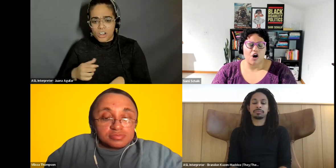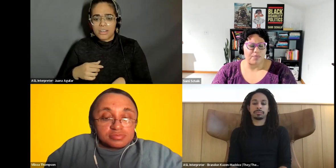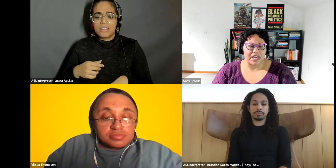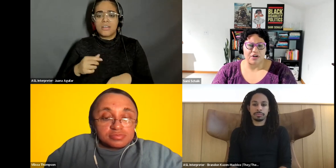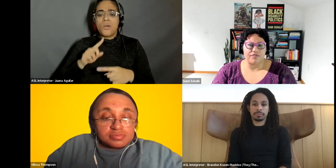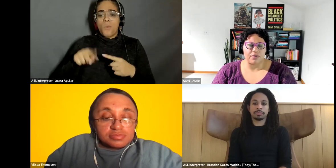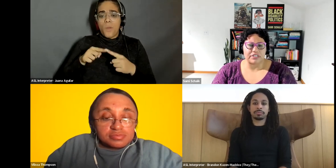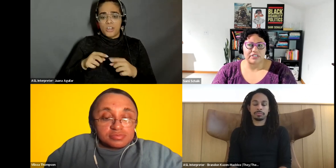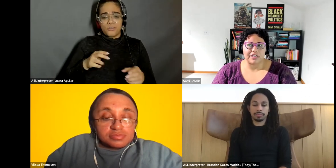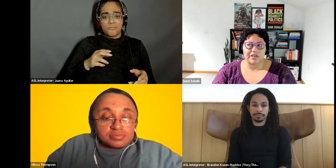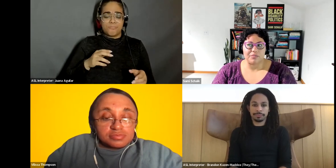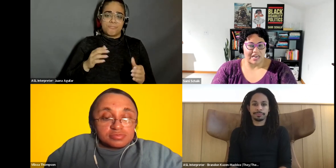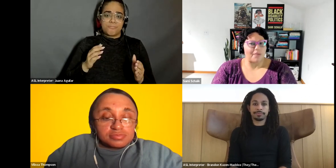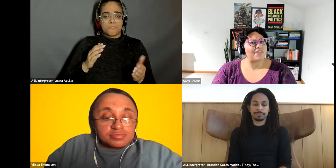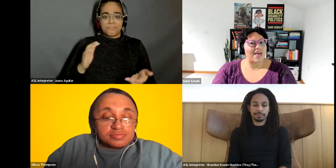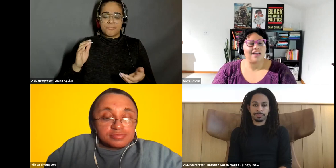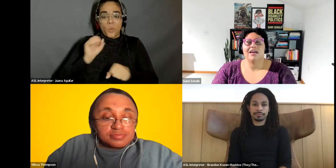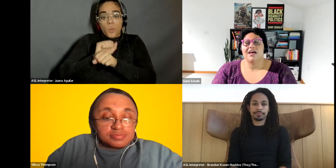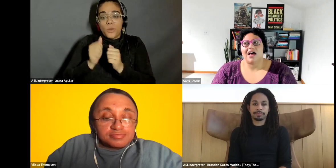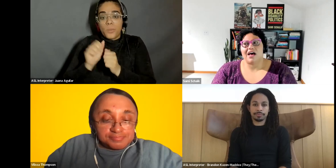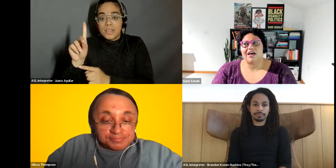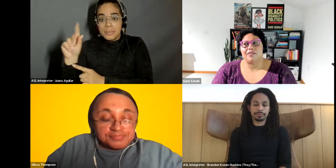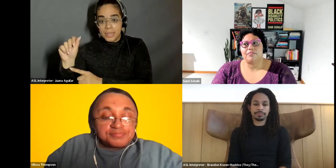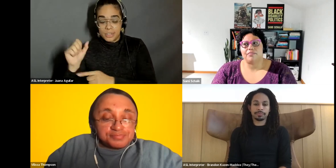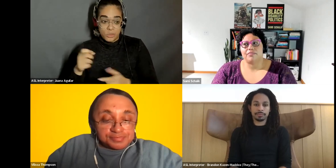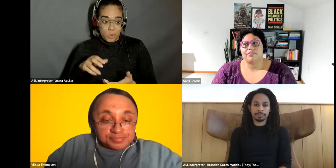Sami Schalk: hoping you know folks pick up on that.